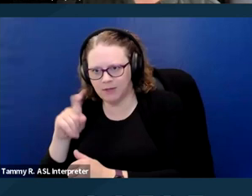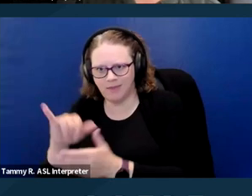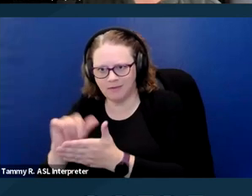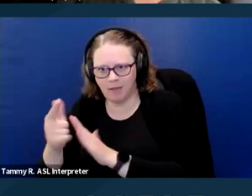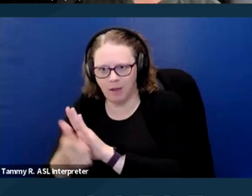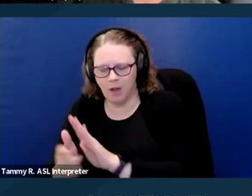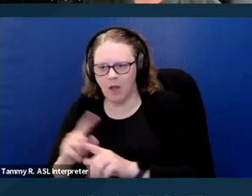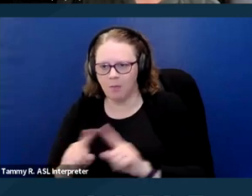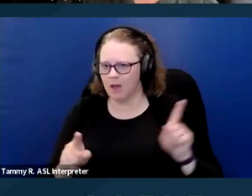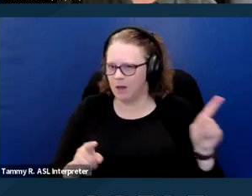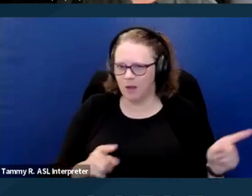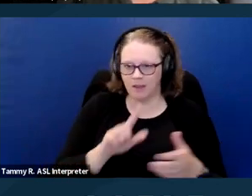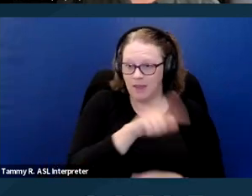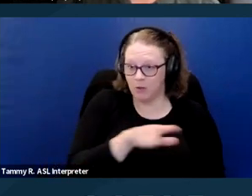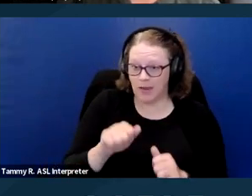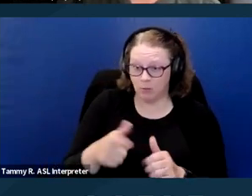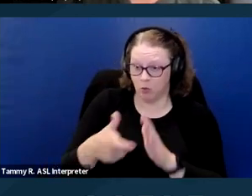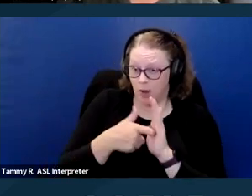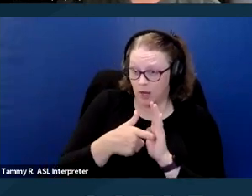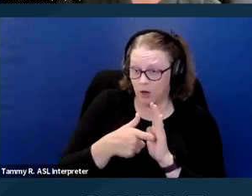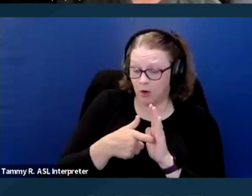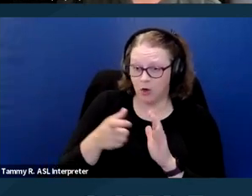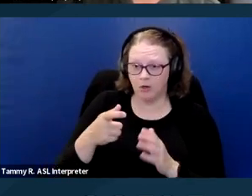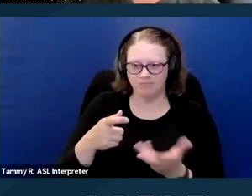It's just not consistent. I'm unaware of any case law on that,